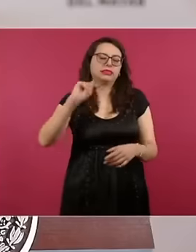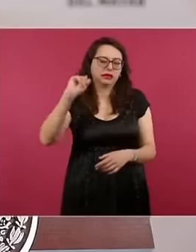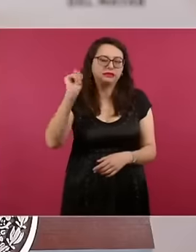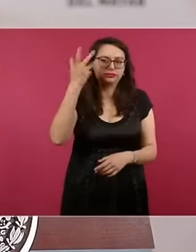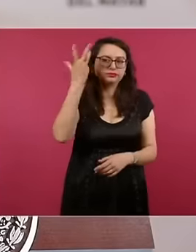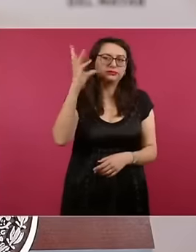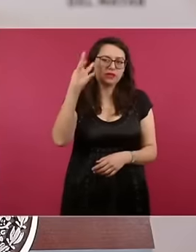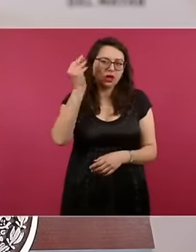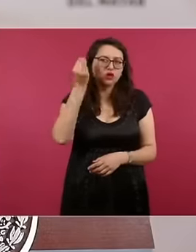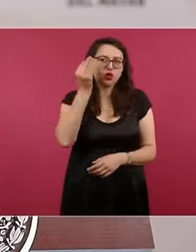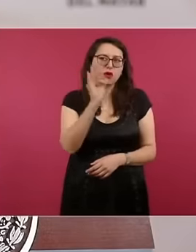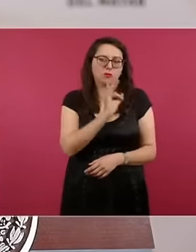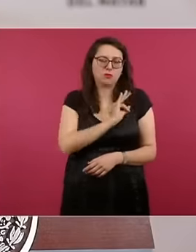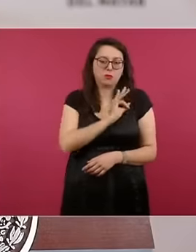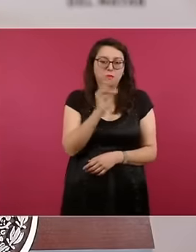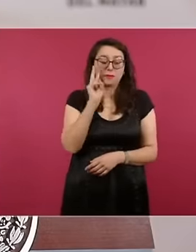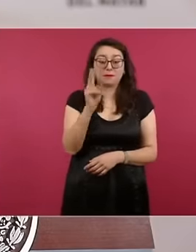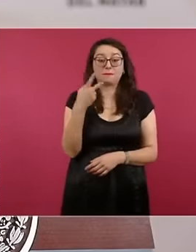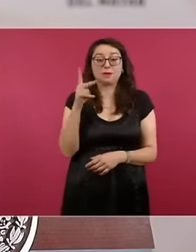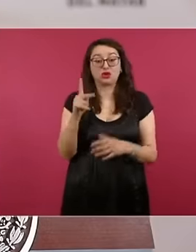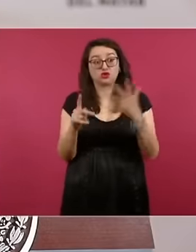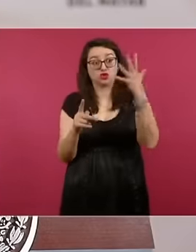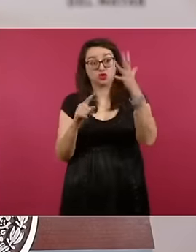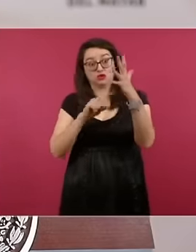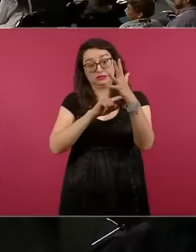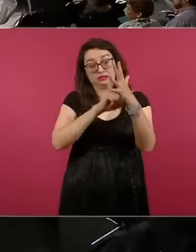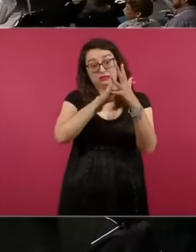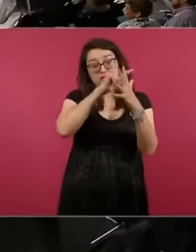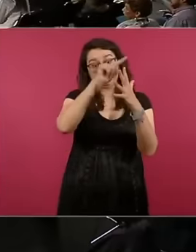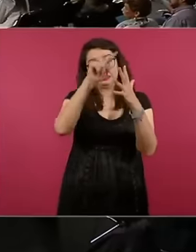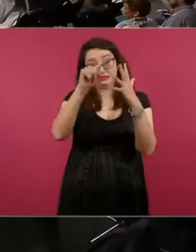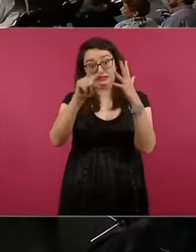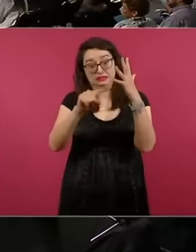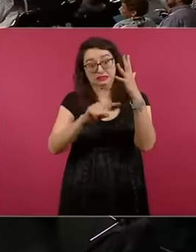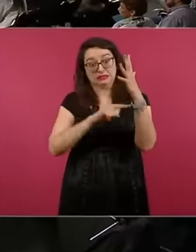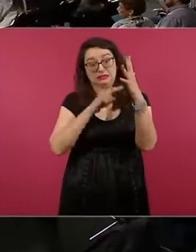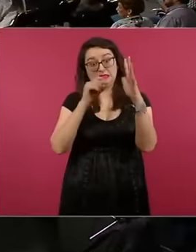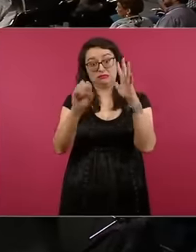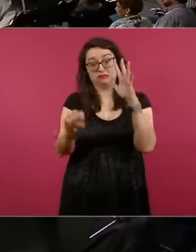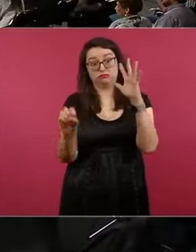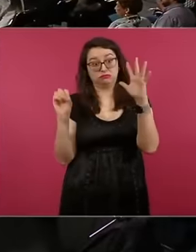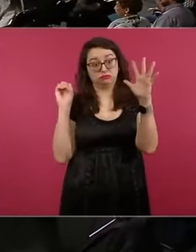that, we can see the Upper atmosphere and what affects telecommunications, yes, in that